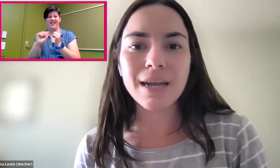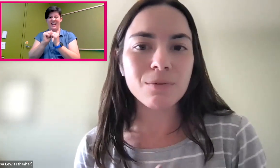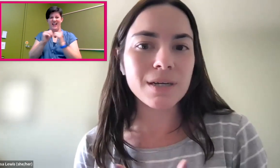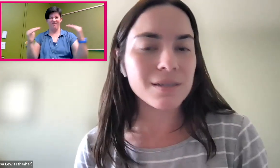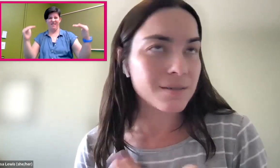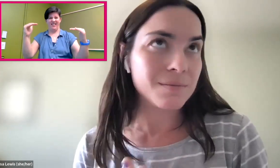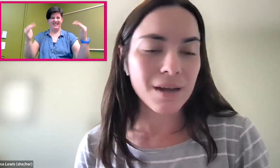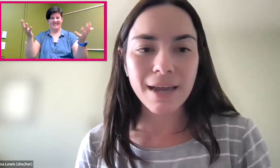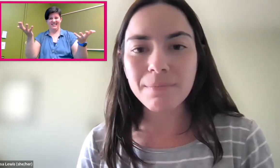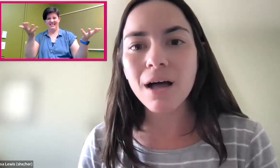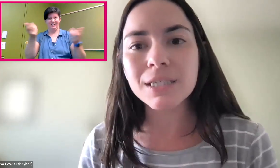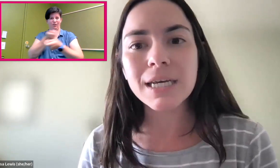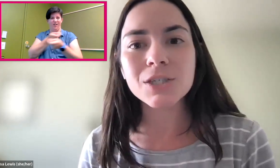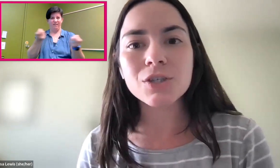and how we, again, balance this.